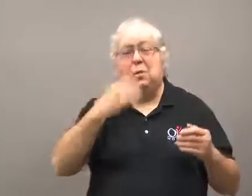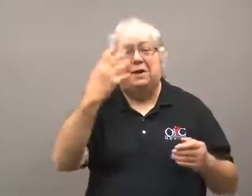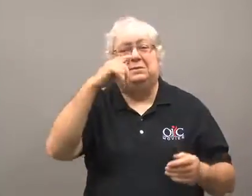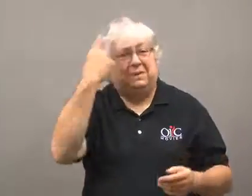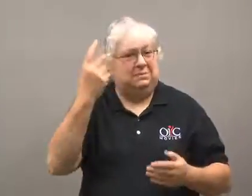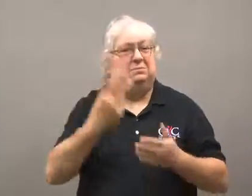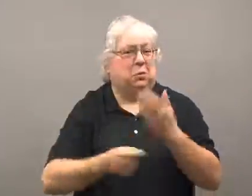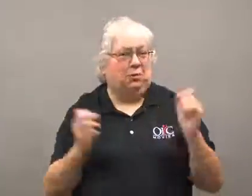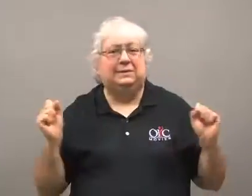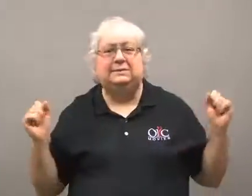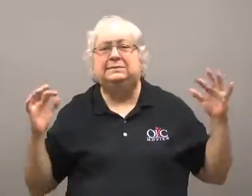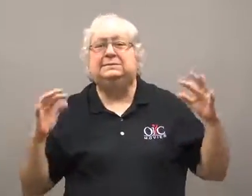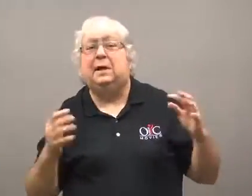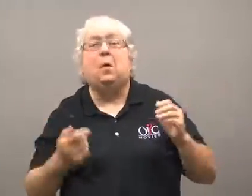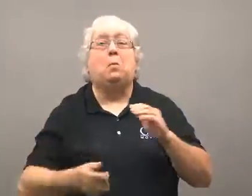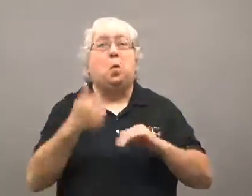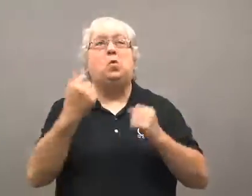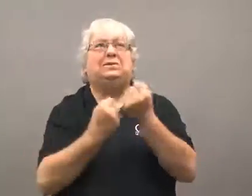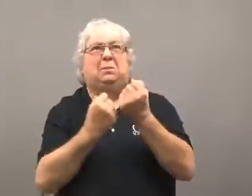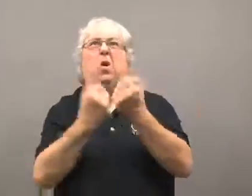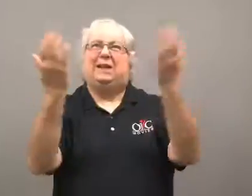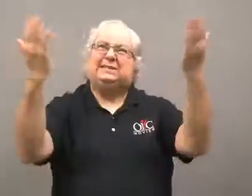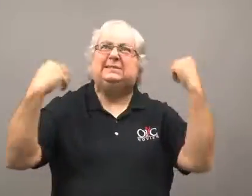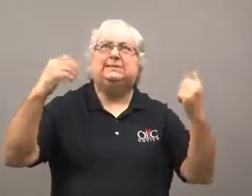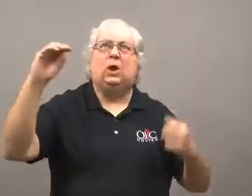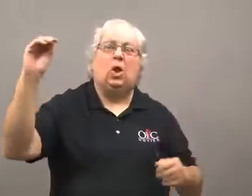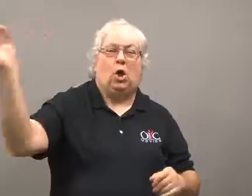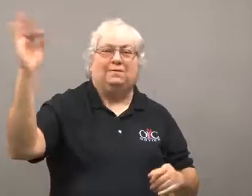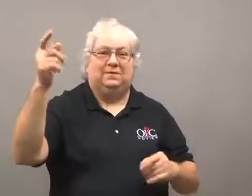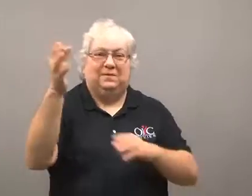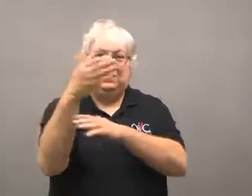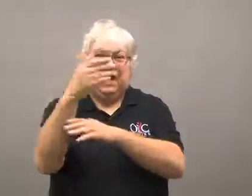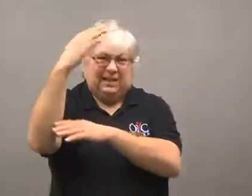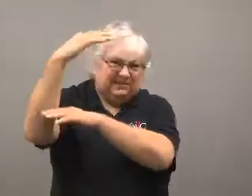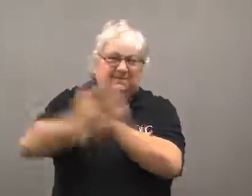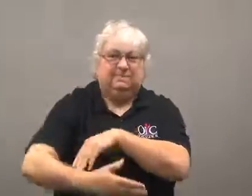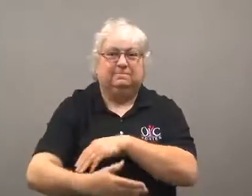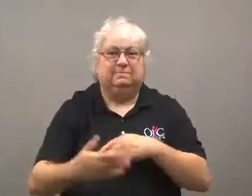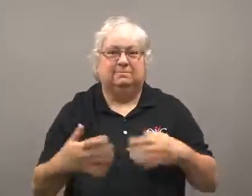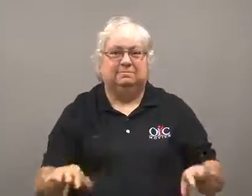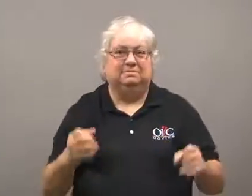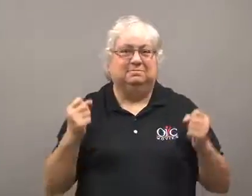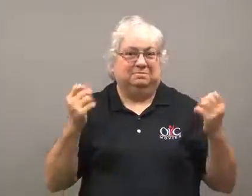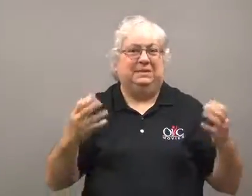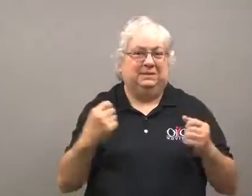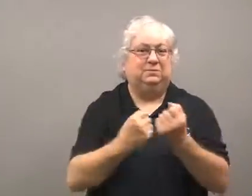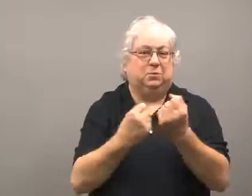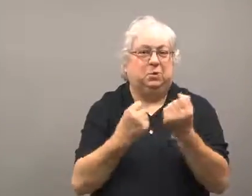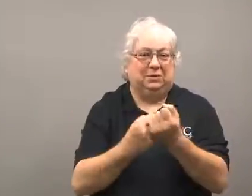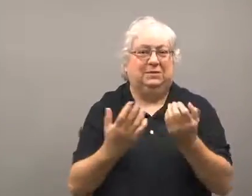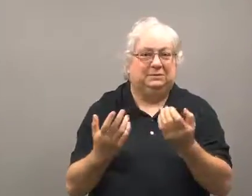The people were both white and black and most supported the removal of the flag.